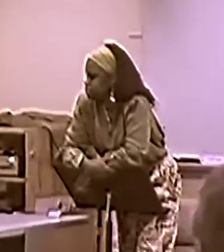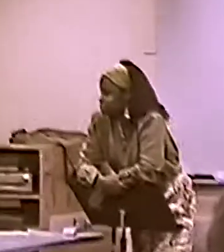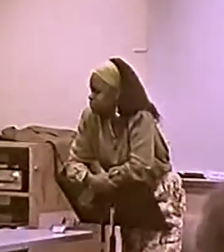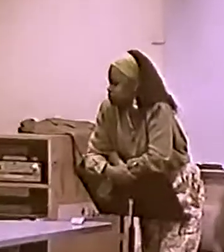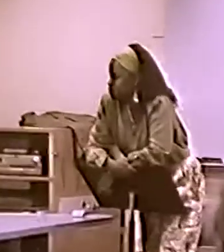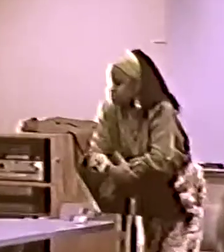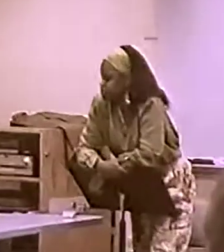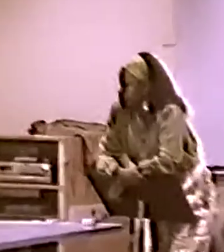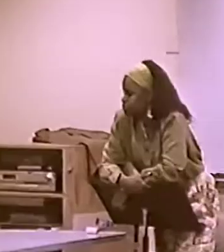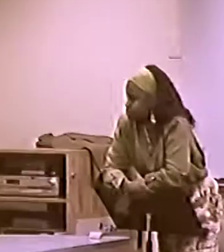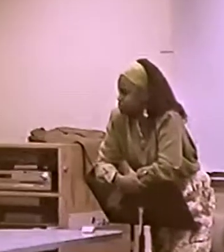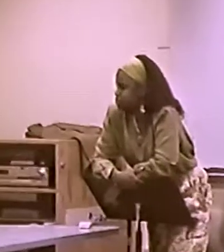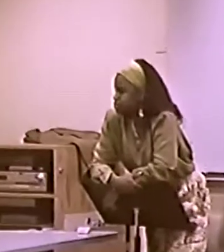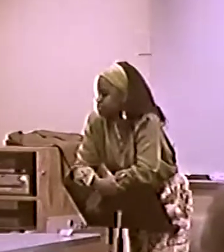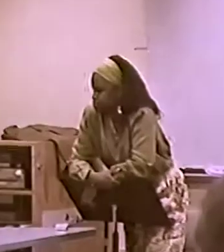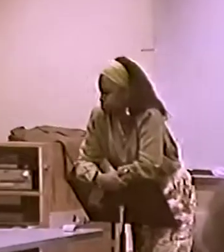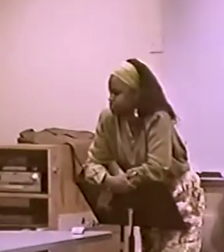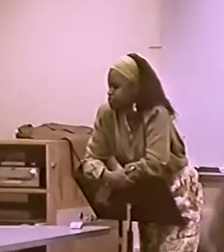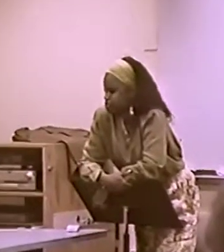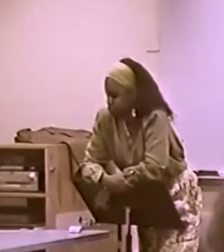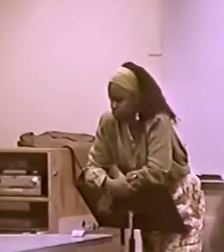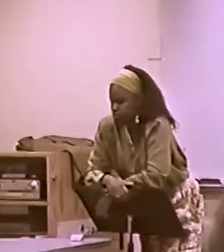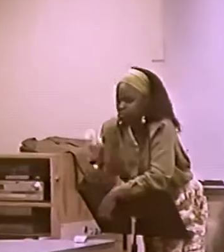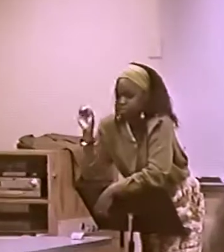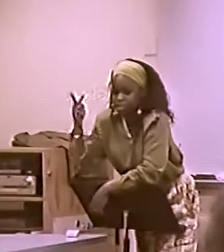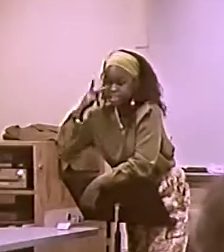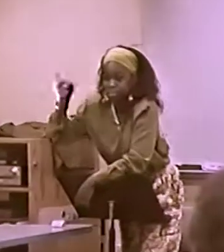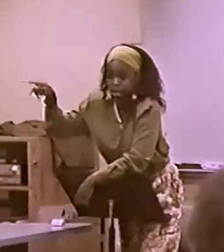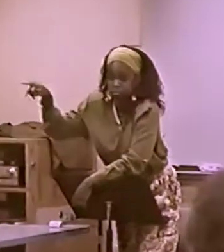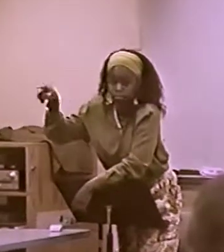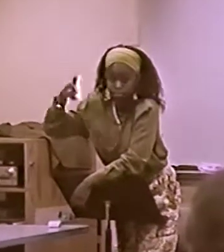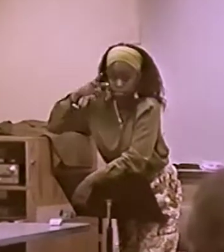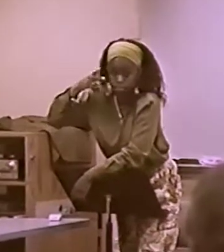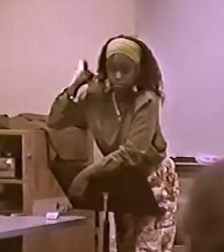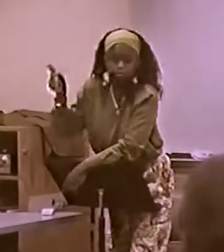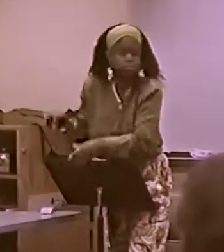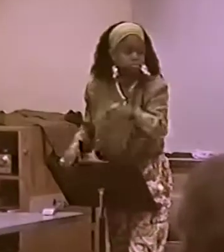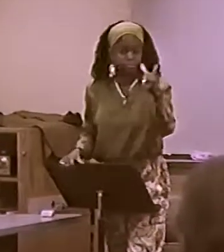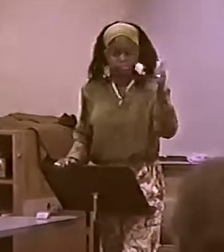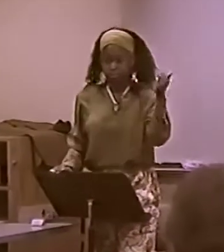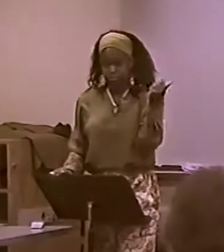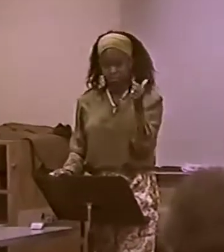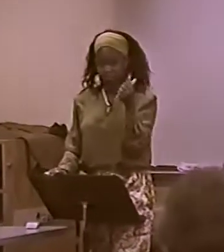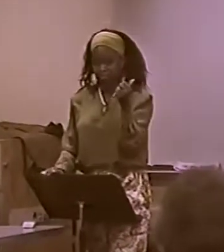UM, PARTS OF THE BODY FOR DISCUSSION?